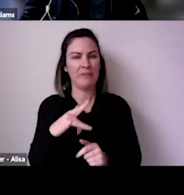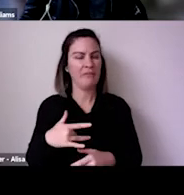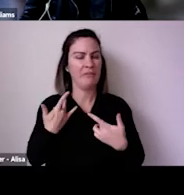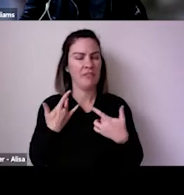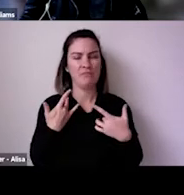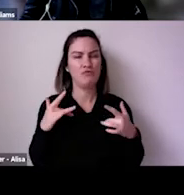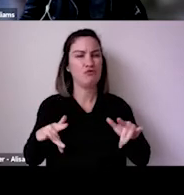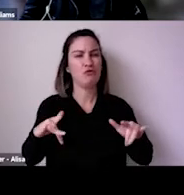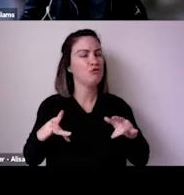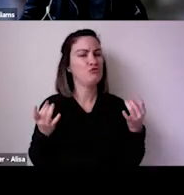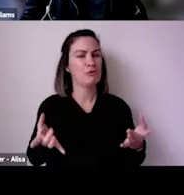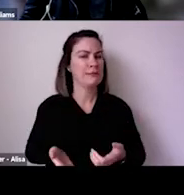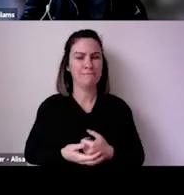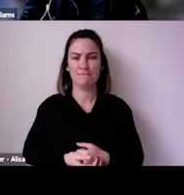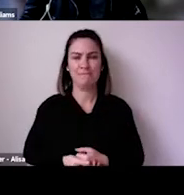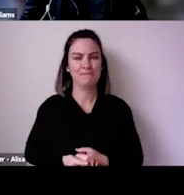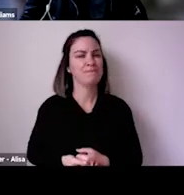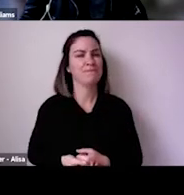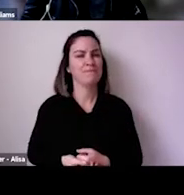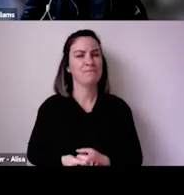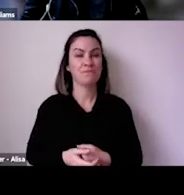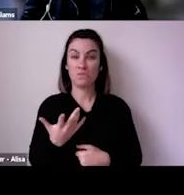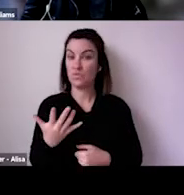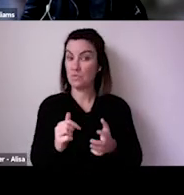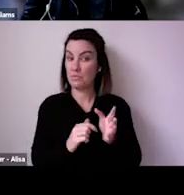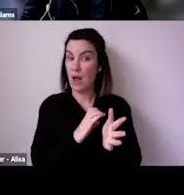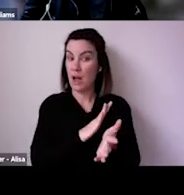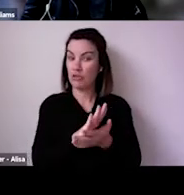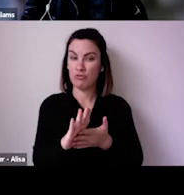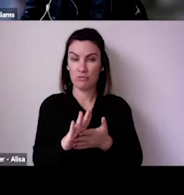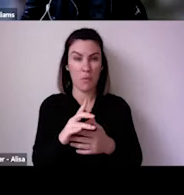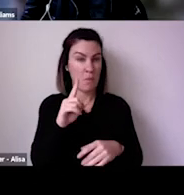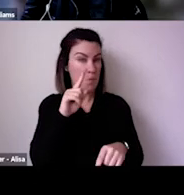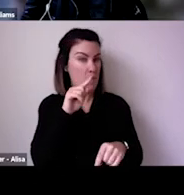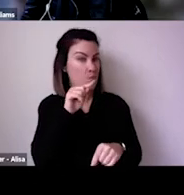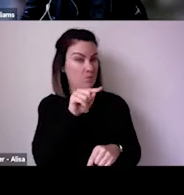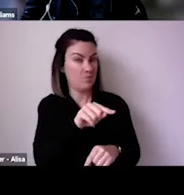So now, really about a month and a half ago we transitioned to kind of post vaccination